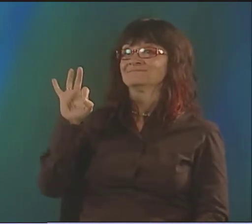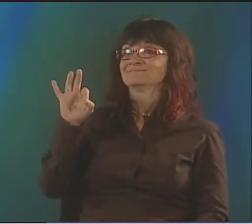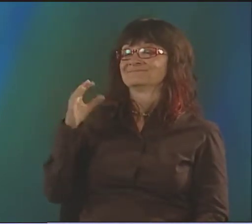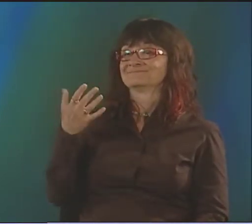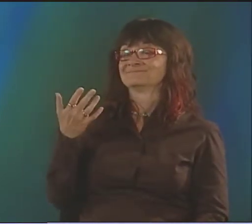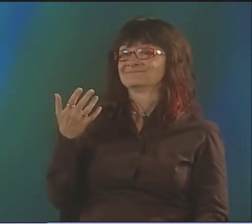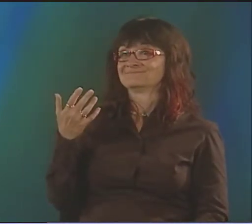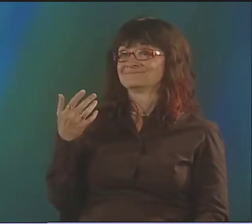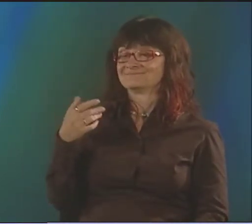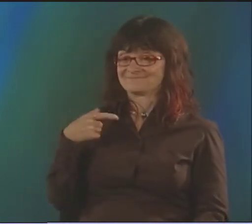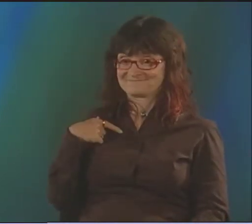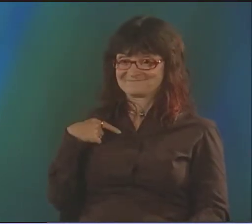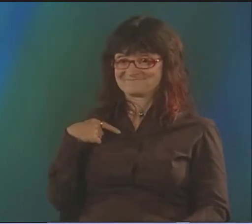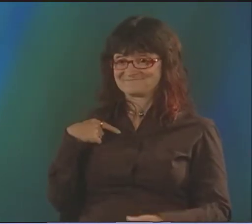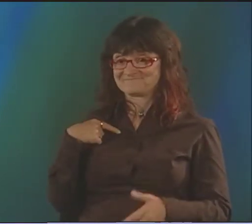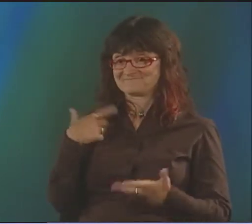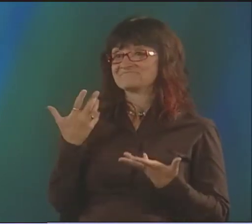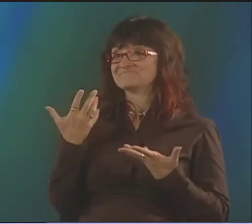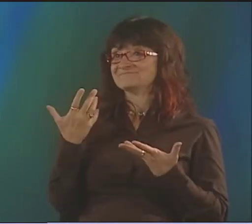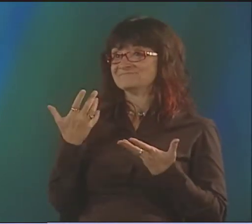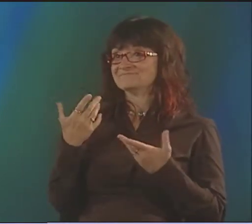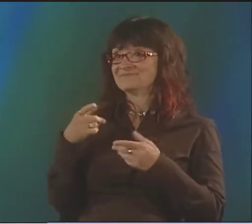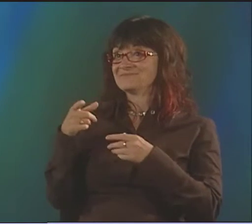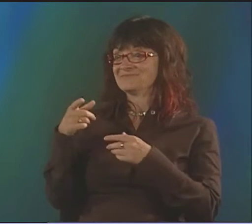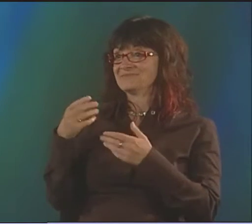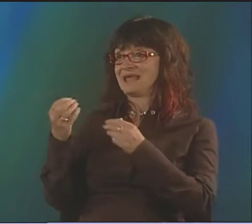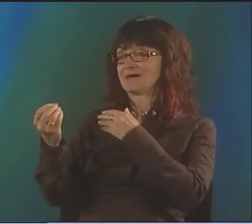I DIDN'T KNOW WHERE VEAL CAME FROM. I DIDN'T KNOW IT CAME FROM CALVES.